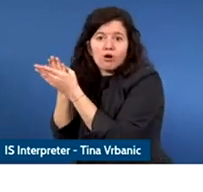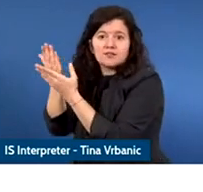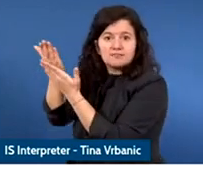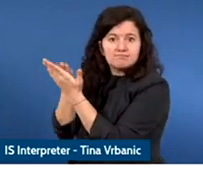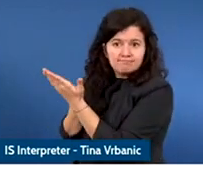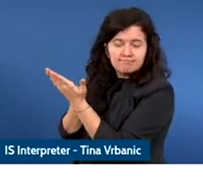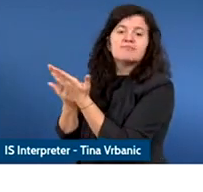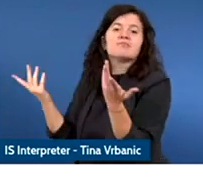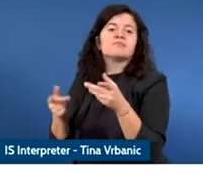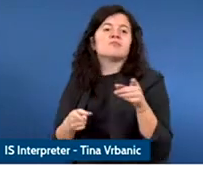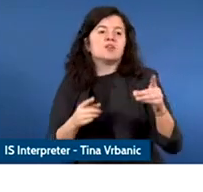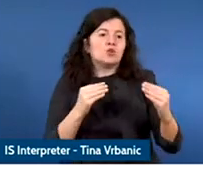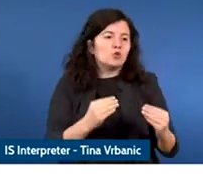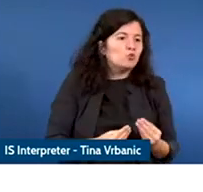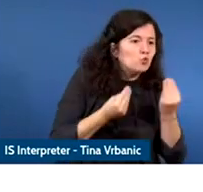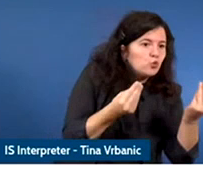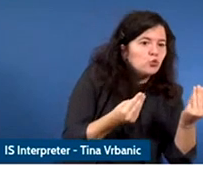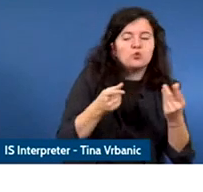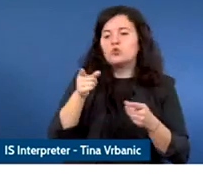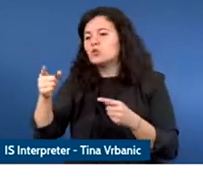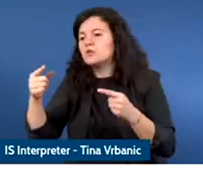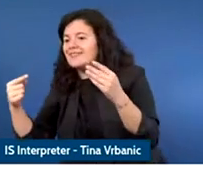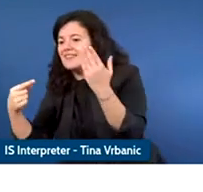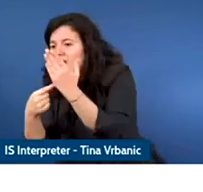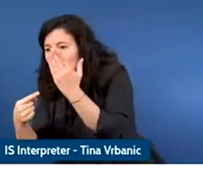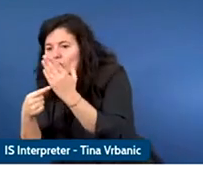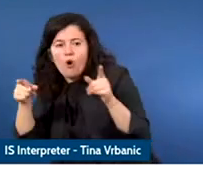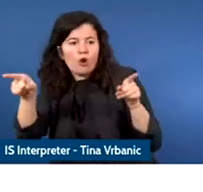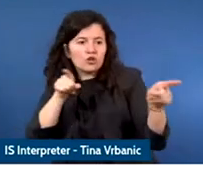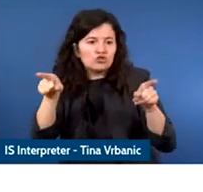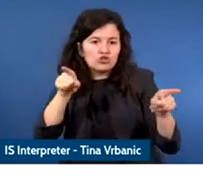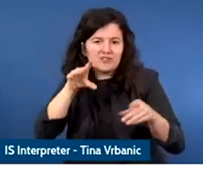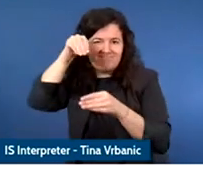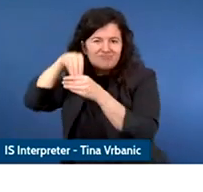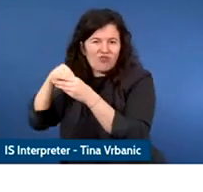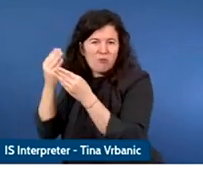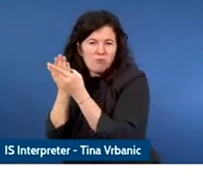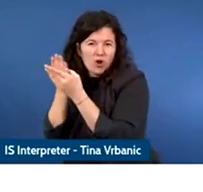have focused on protection and we need to continue to do that and I know that